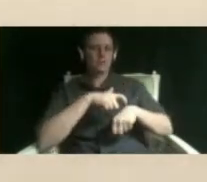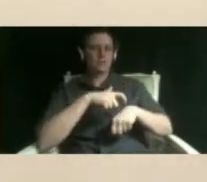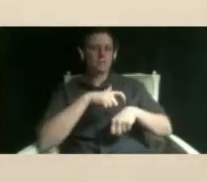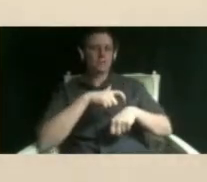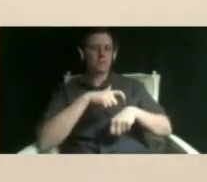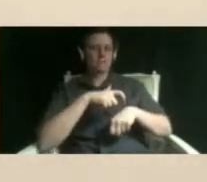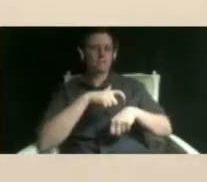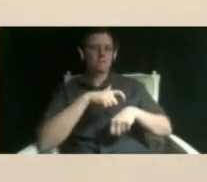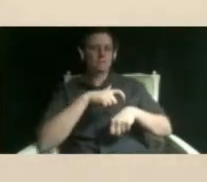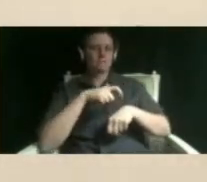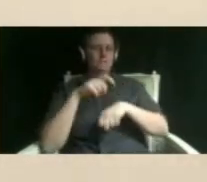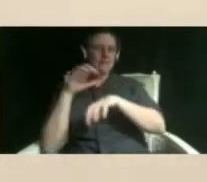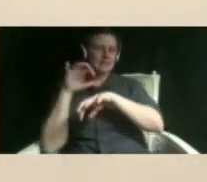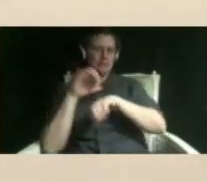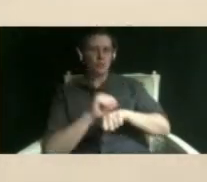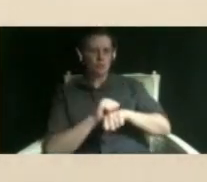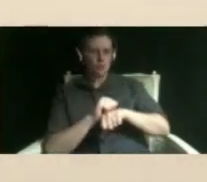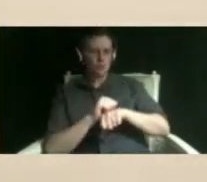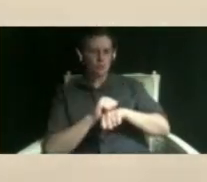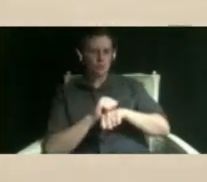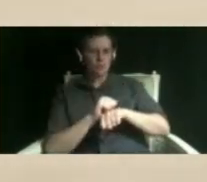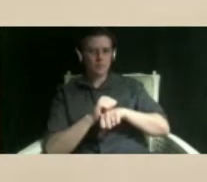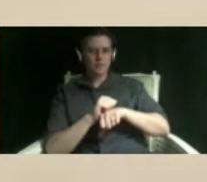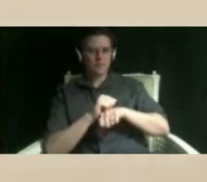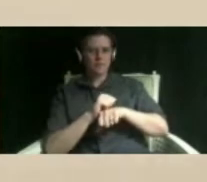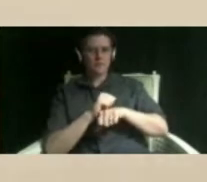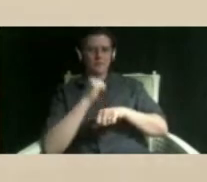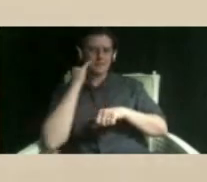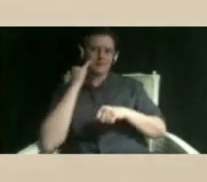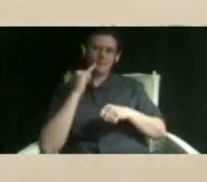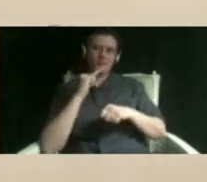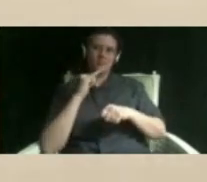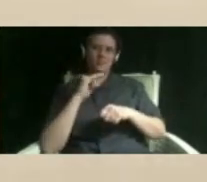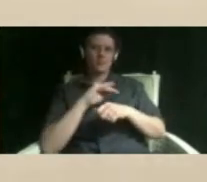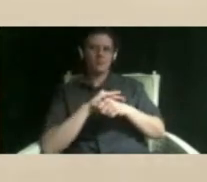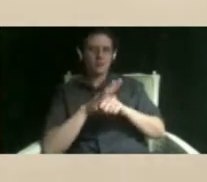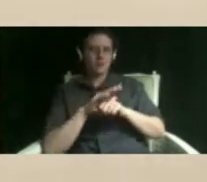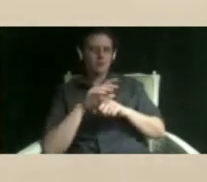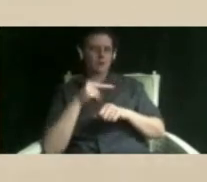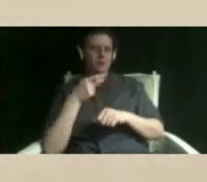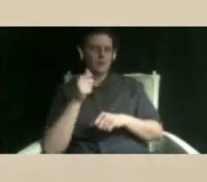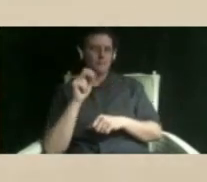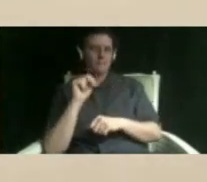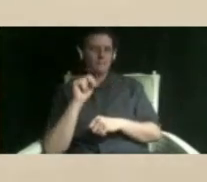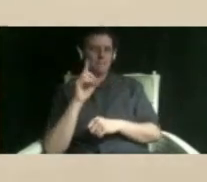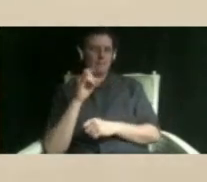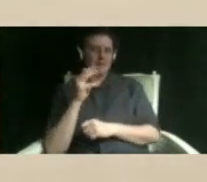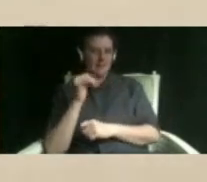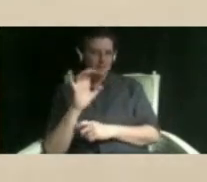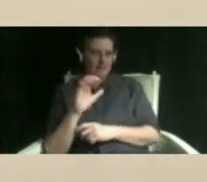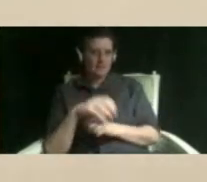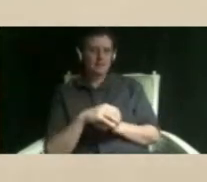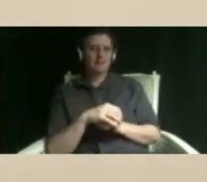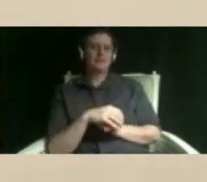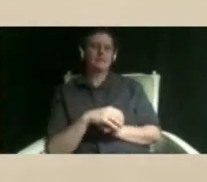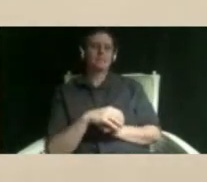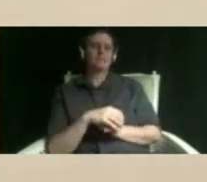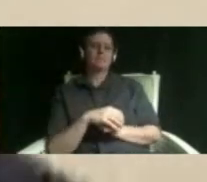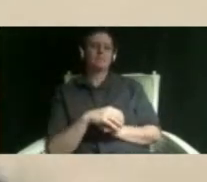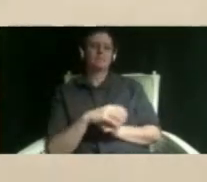getting used to the idea of a pandemic as it was and you know i never thought that it would